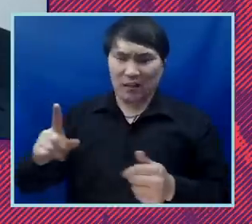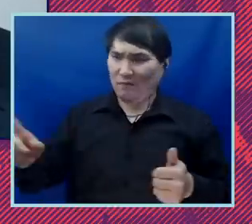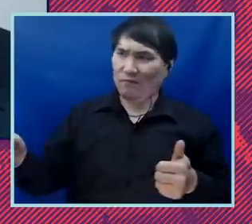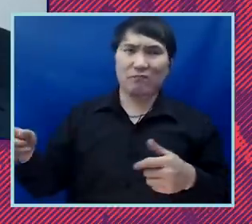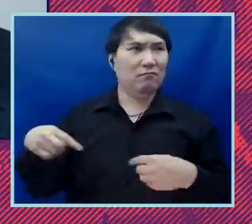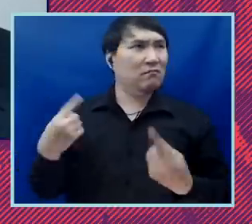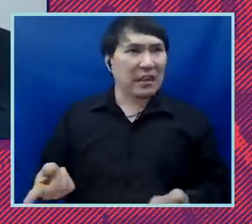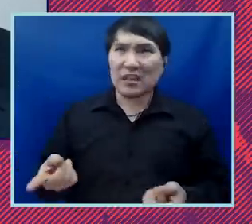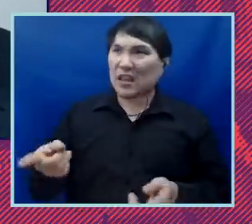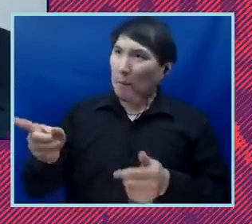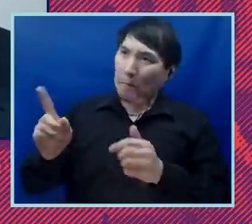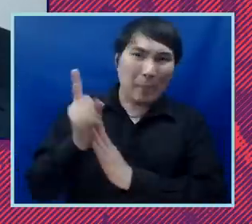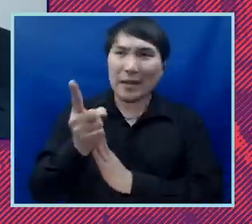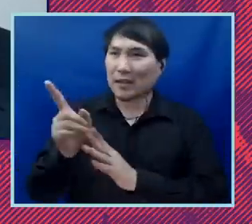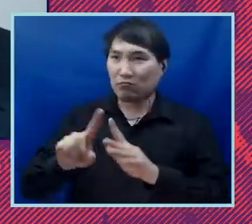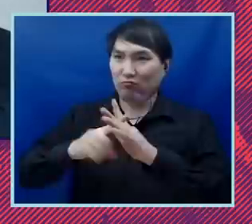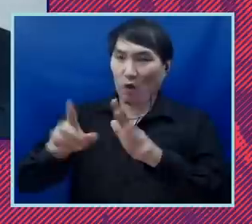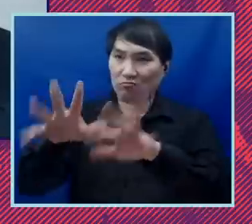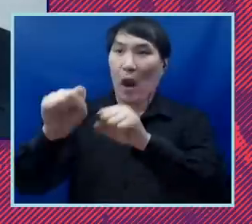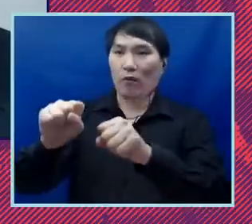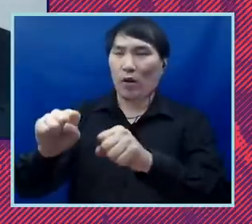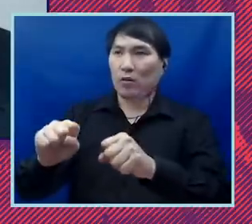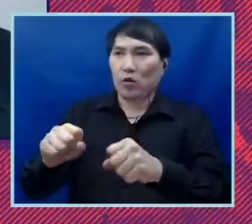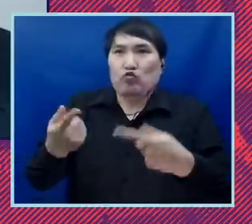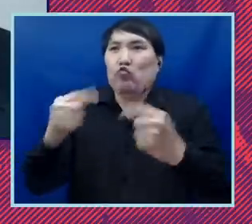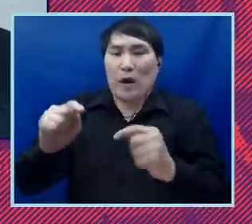from the moment go on how they've tried to -- just walk us through a little bit